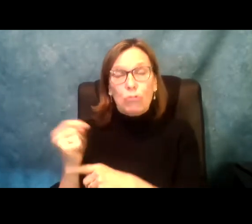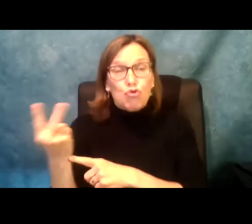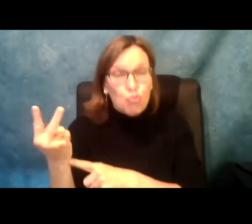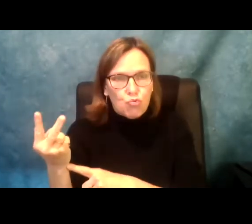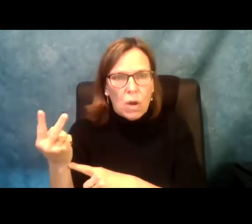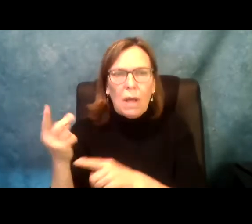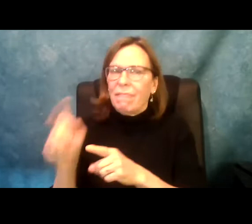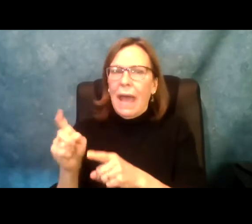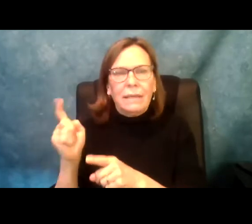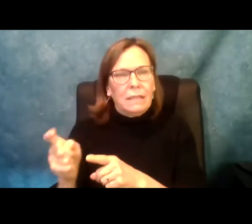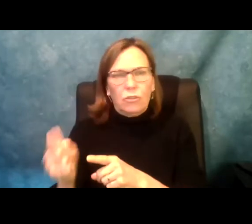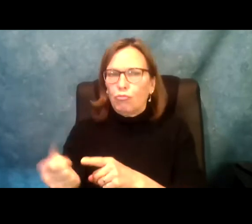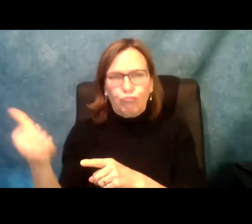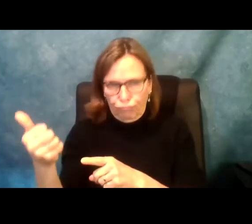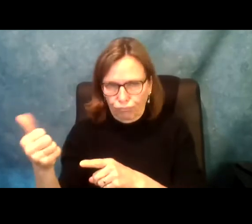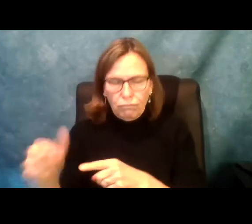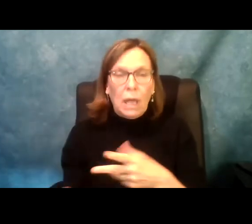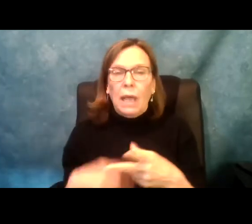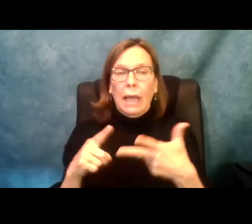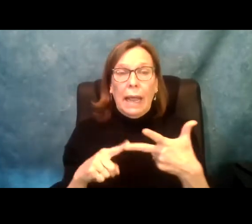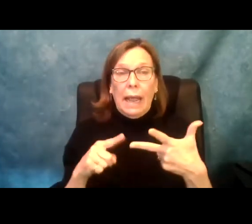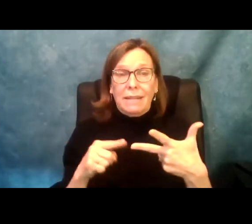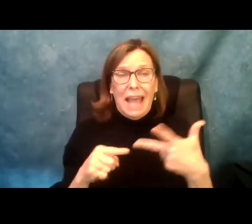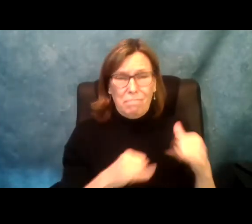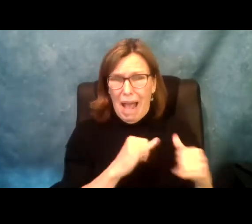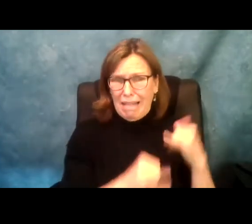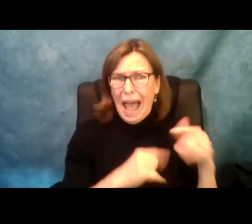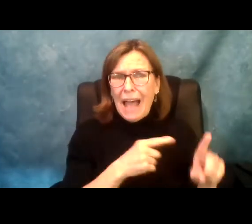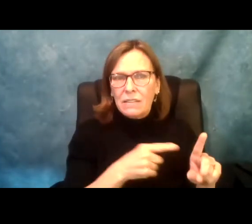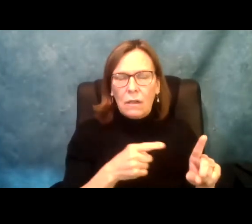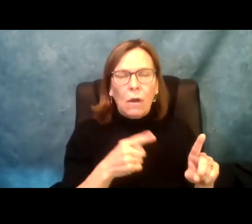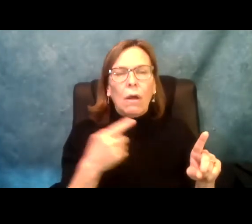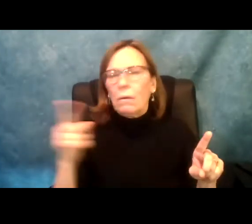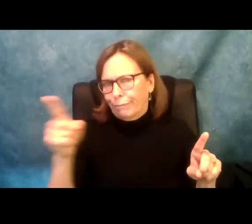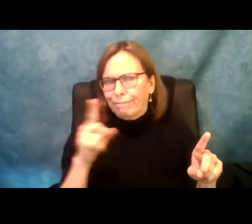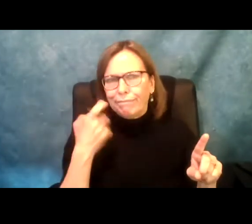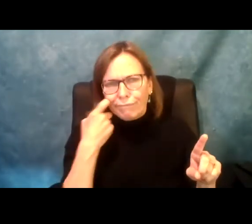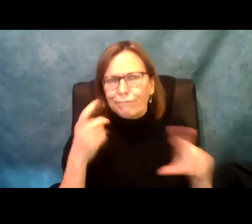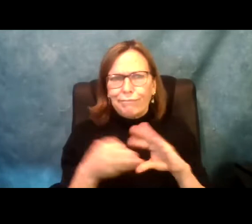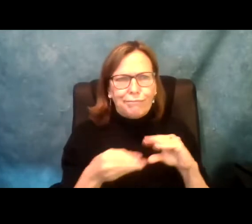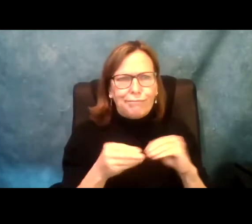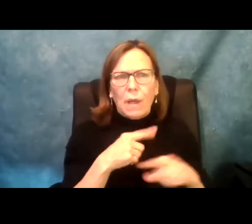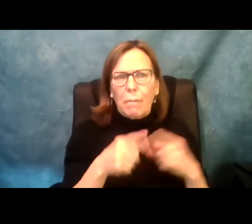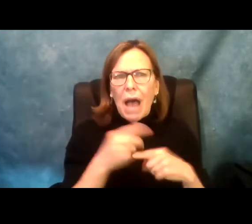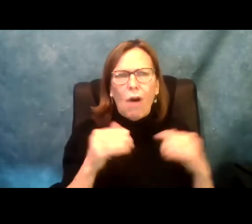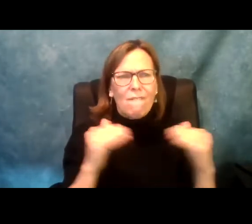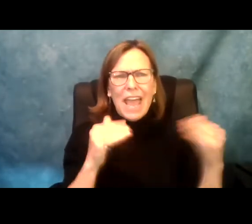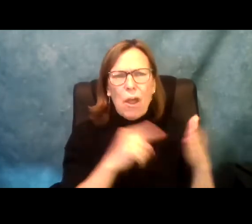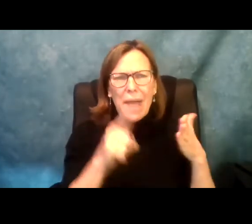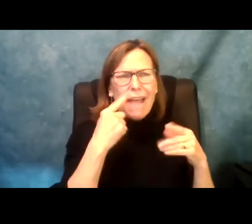those, and put into effect with the Medicaid redesign team, MRT2 last year need to go away. And last but not